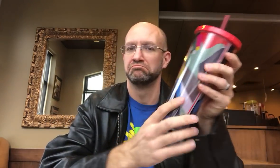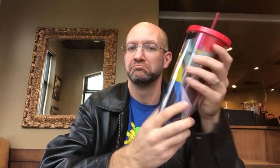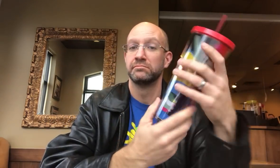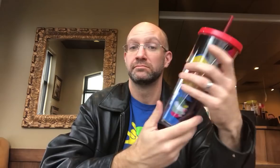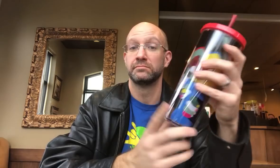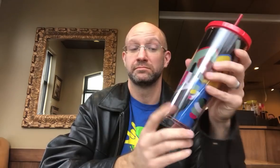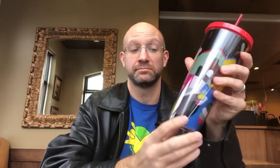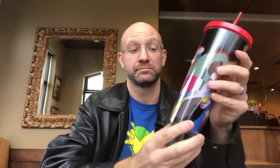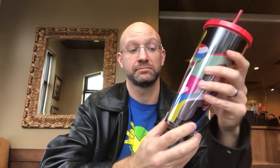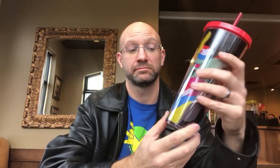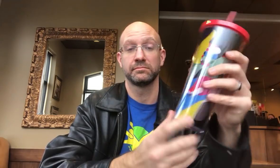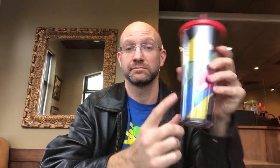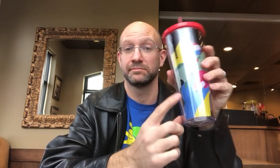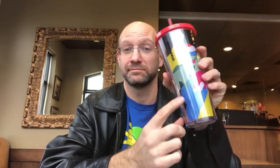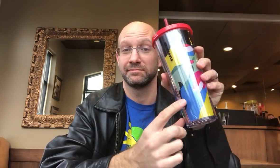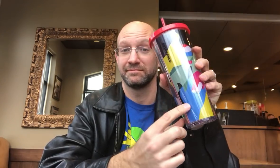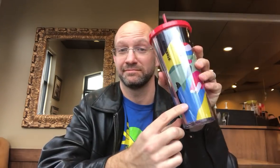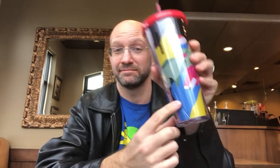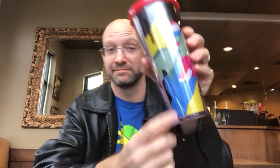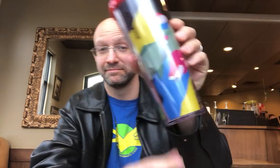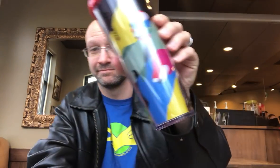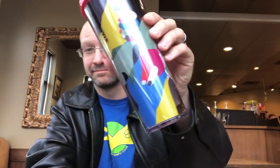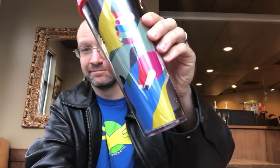So yeah, now you see this one?